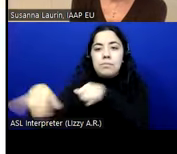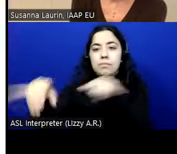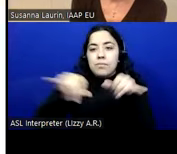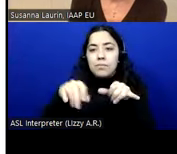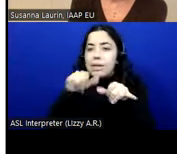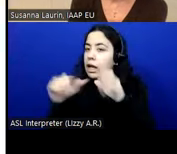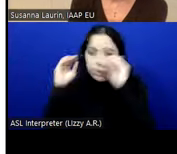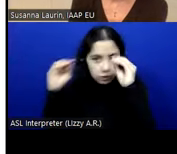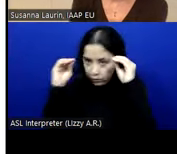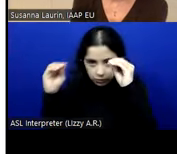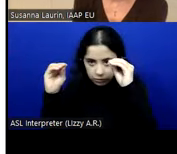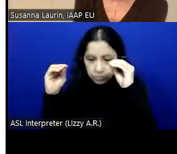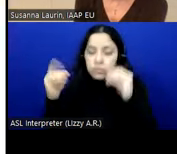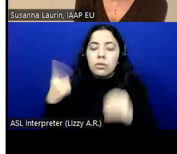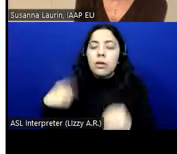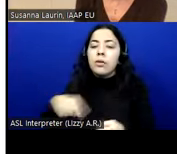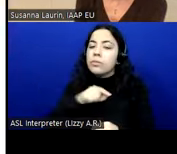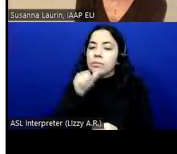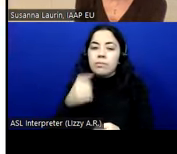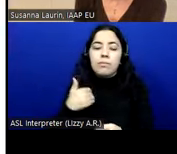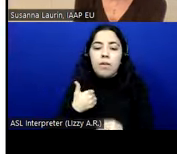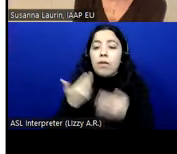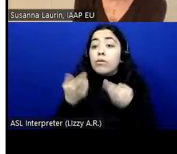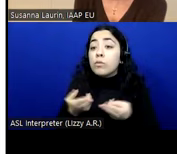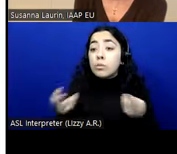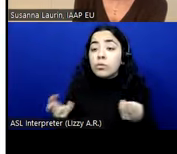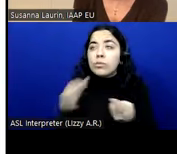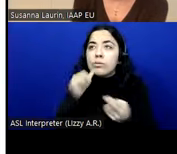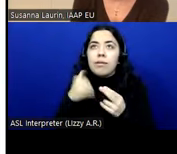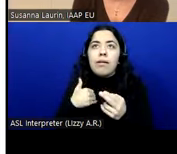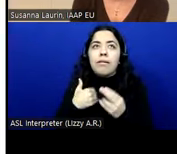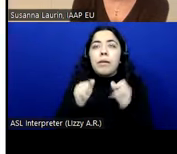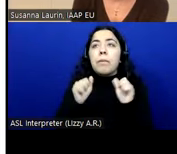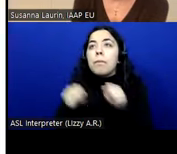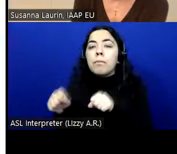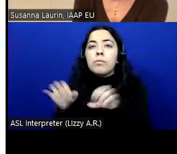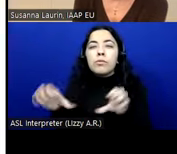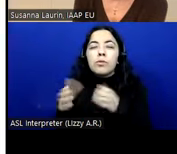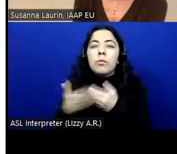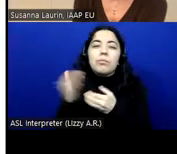didn't have the resources or capability to do something similar to the sections